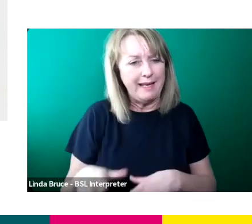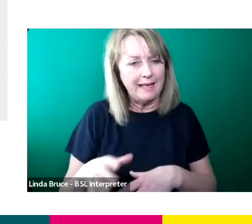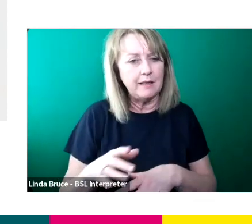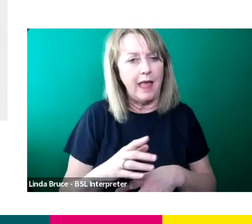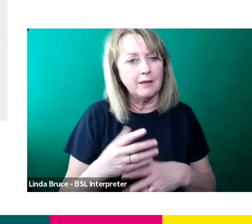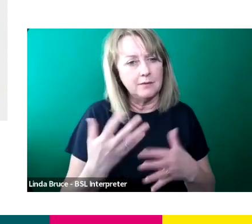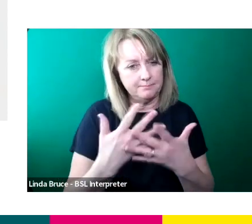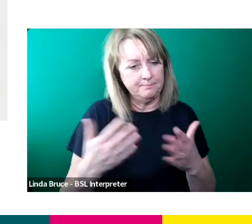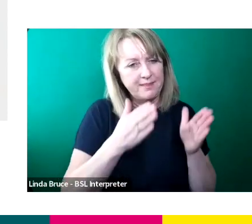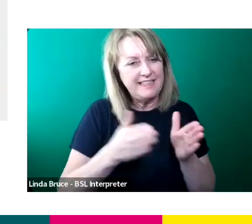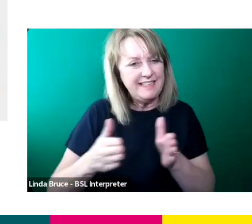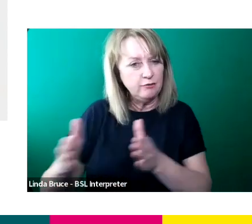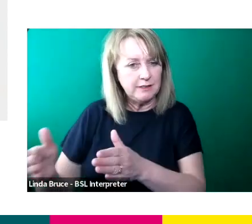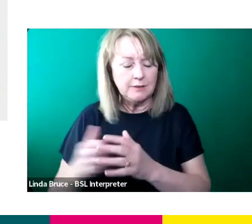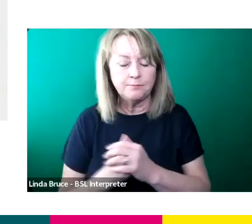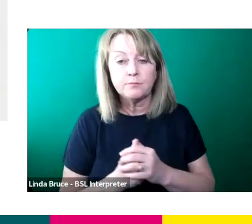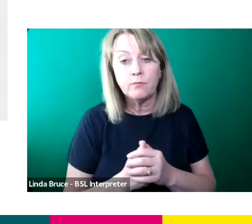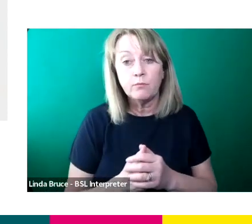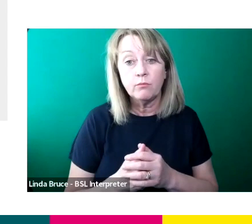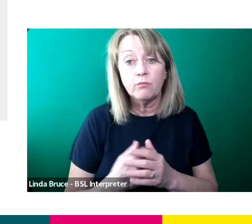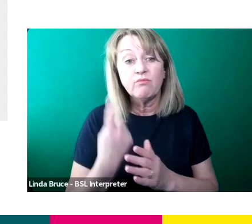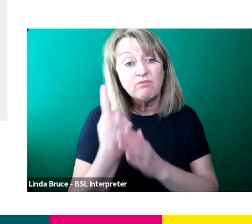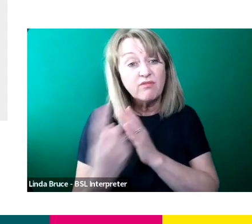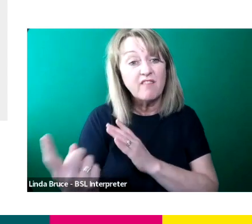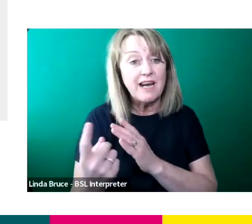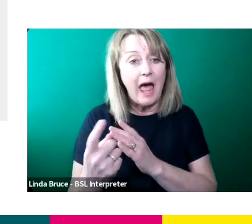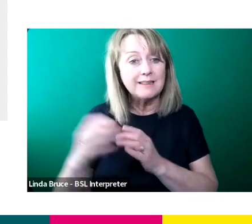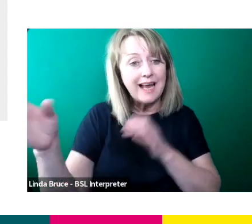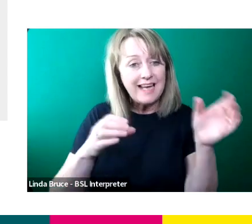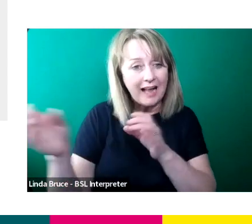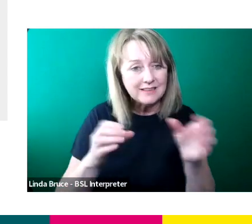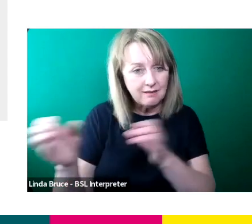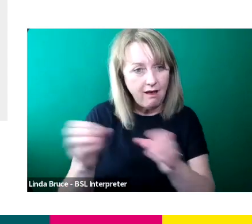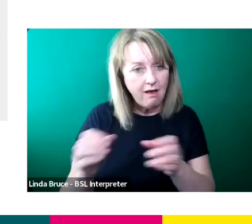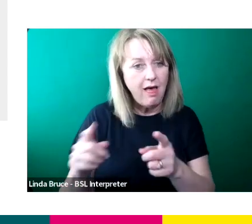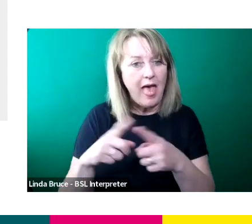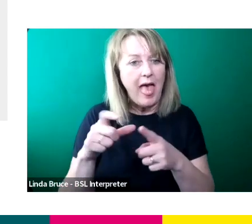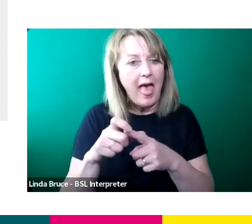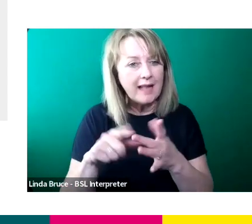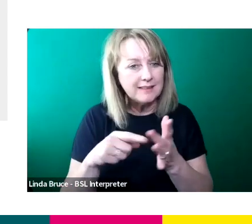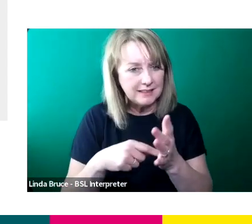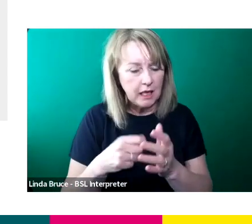I worked as a freelance sort of casting story and edit producer. That was predominantly what I did.